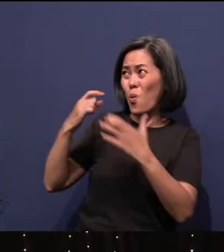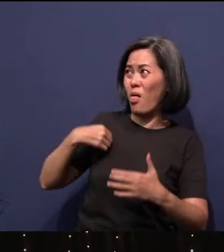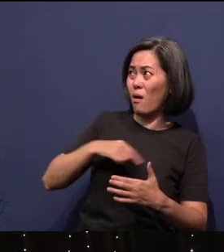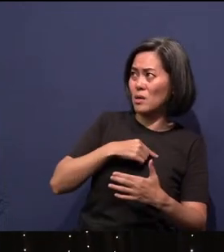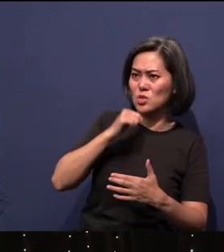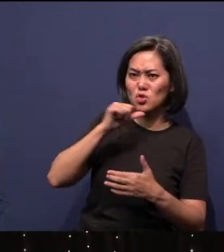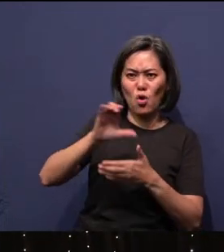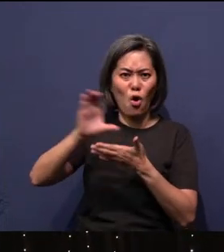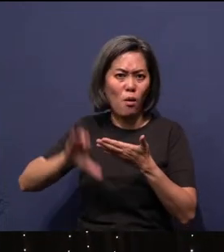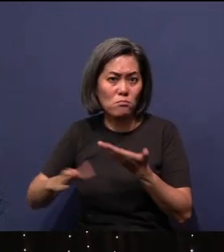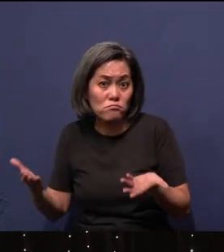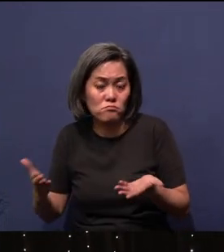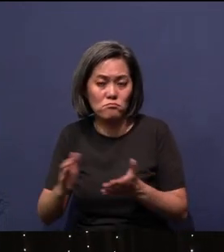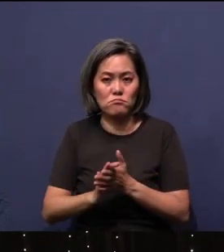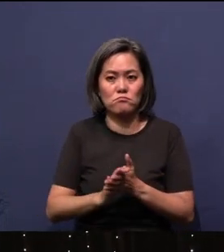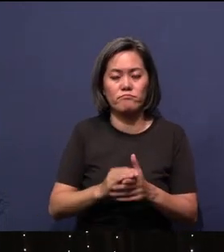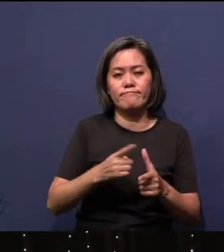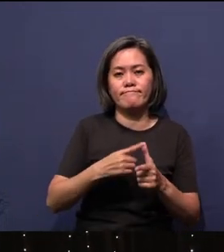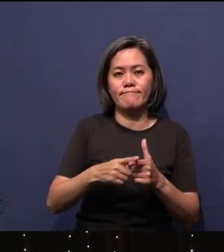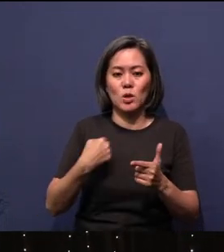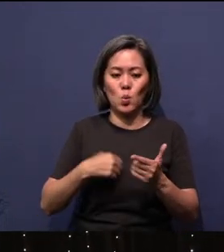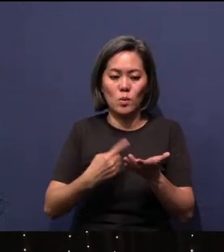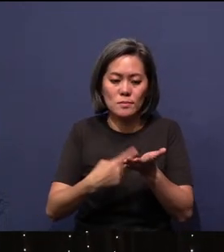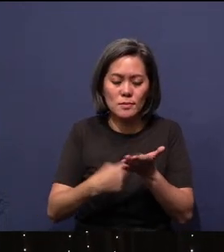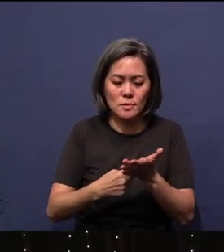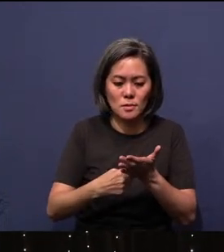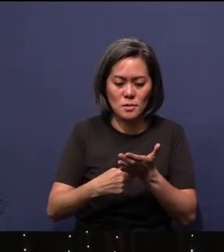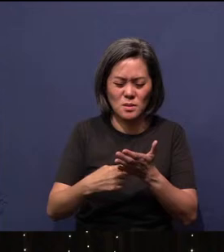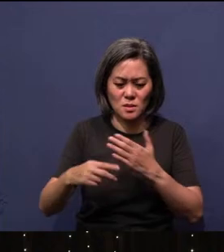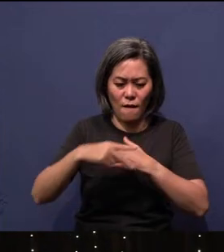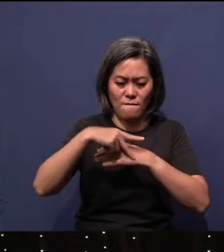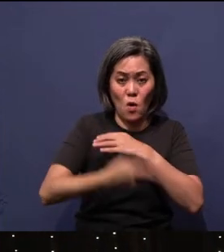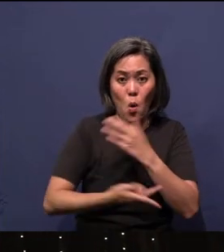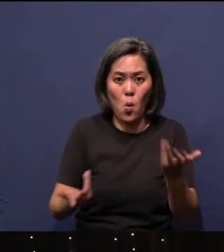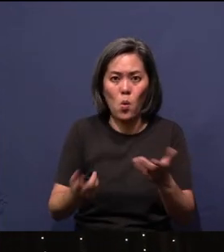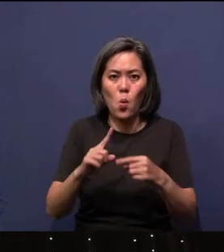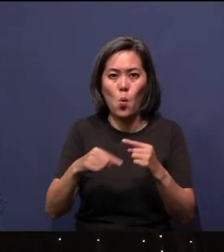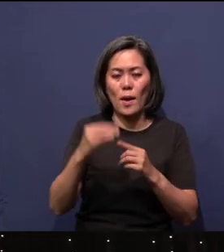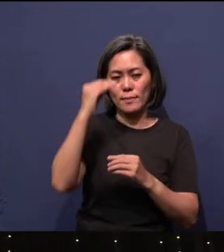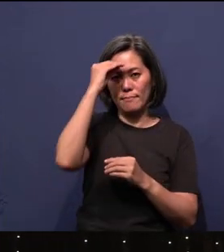And then we talk about the Fall. What happened in the fall when man said, “I want to